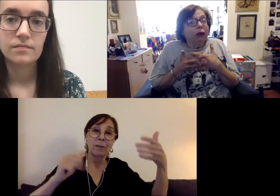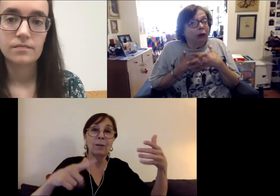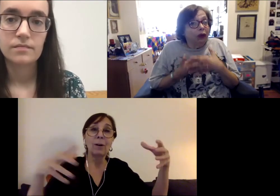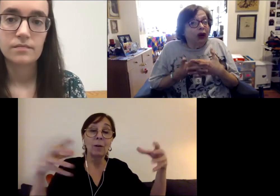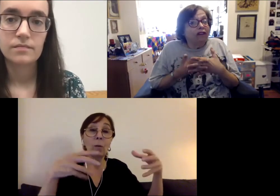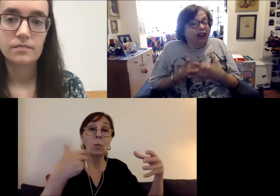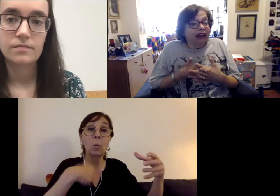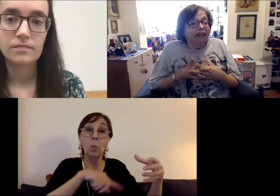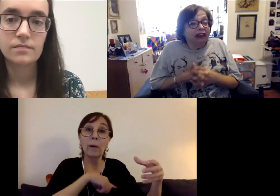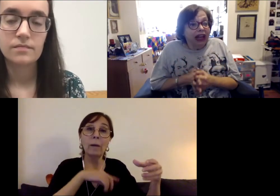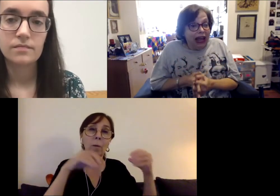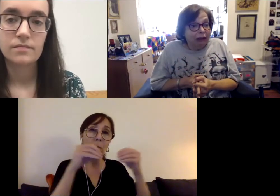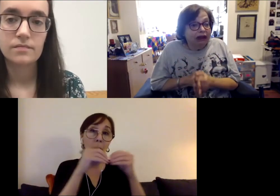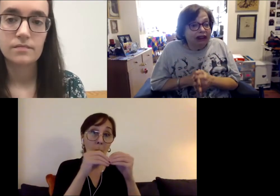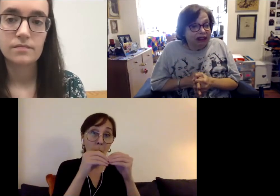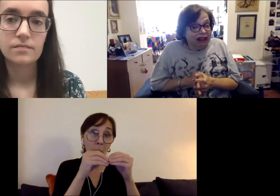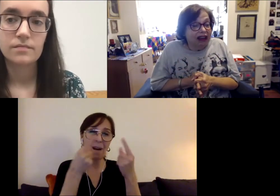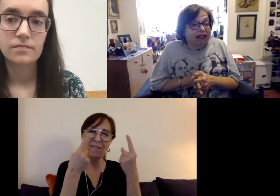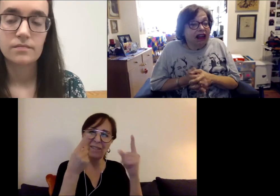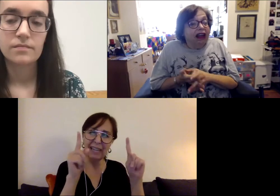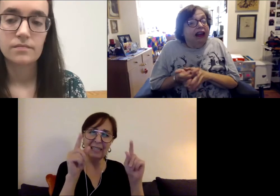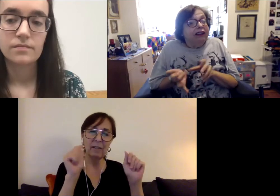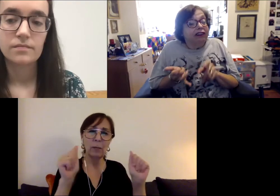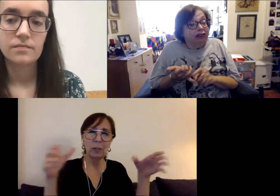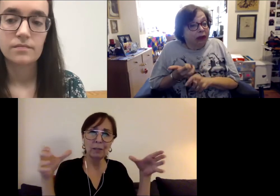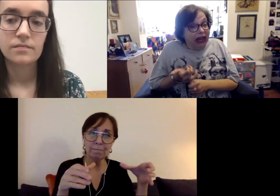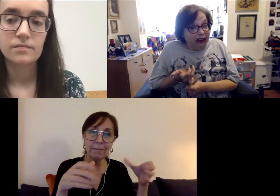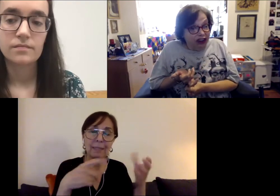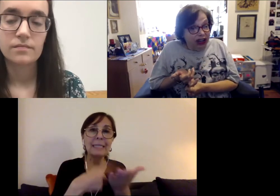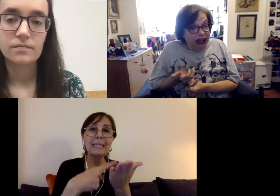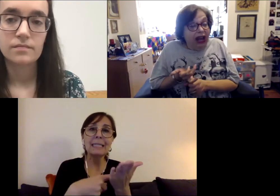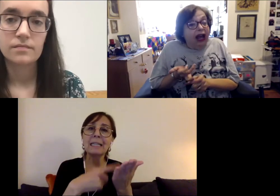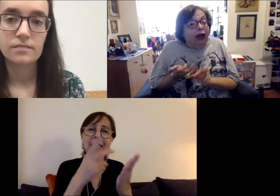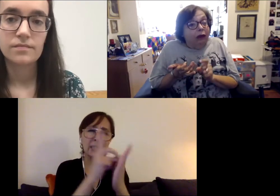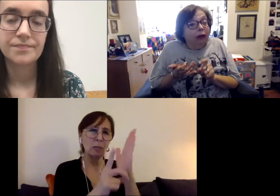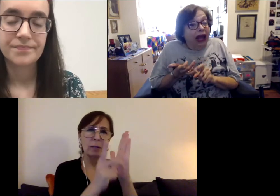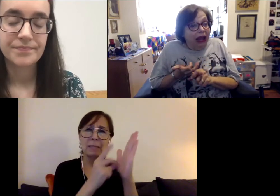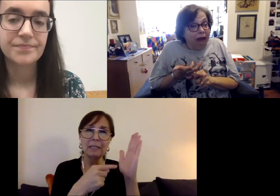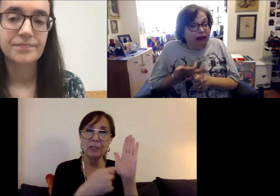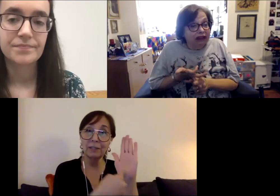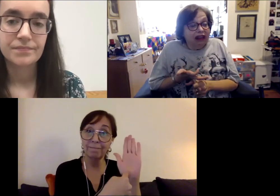more effectively able to discuss discrimination. We were able to discuss